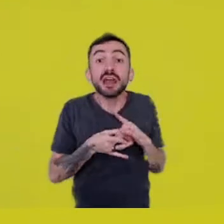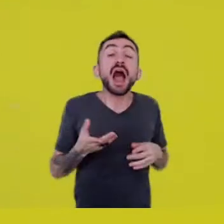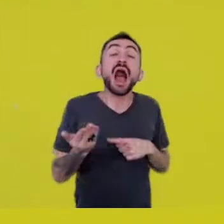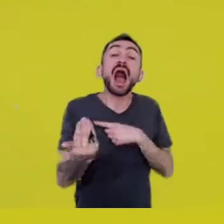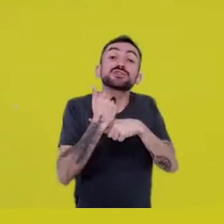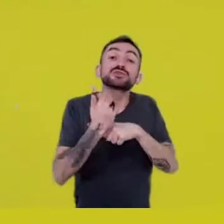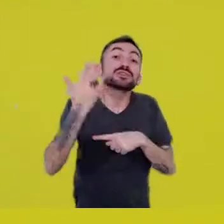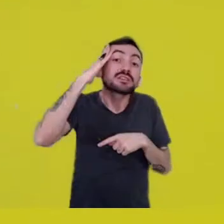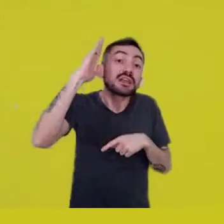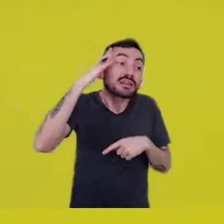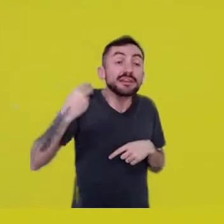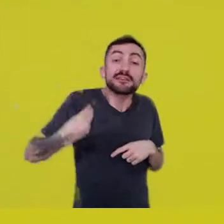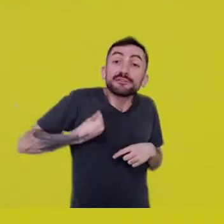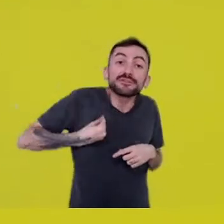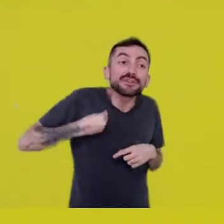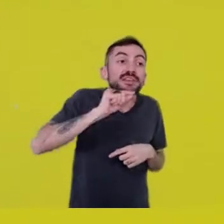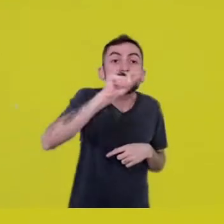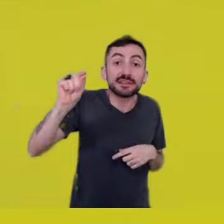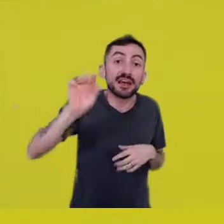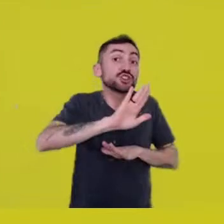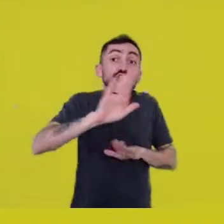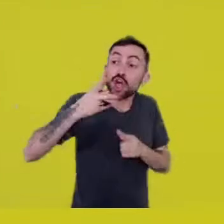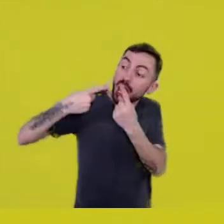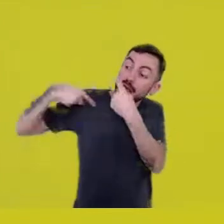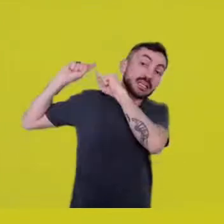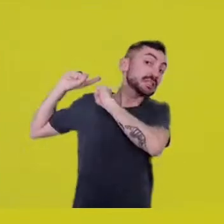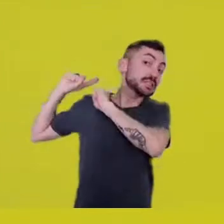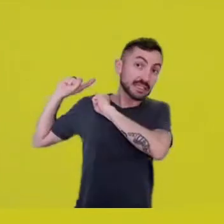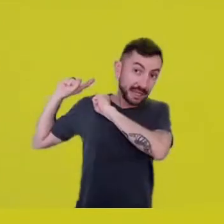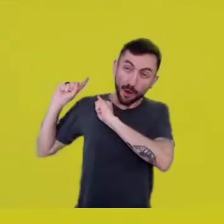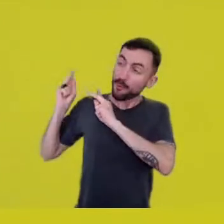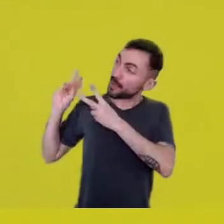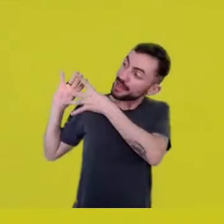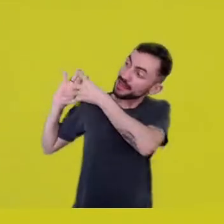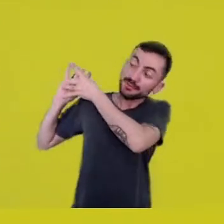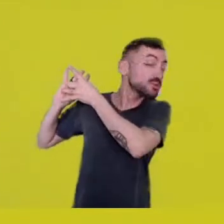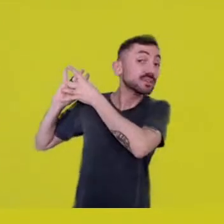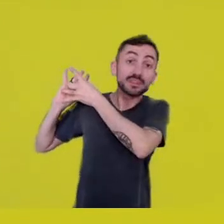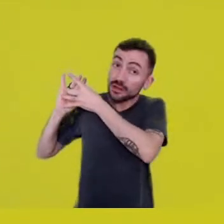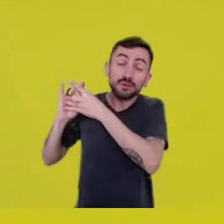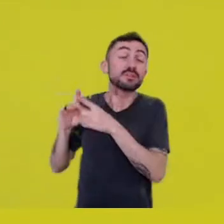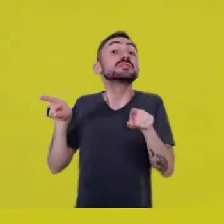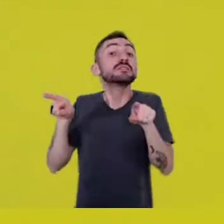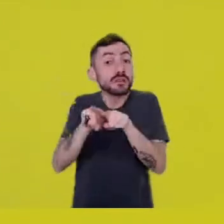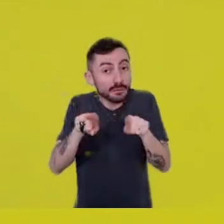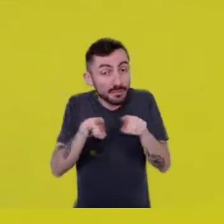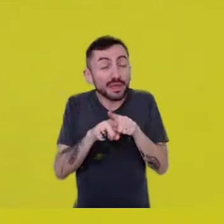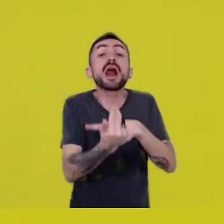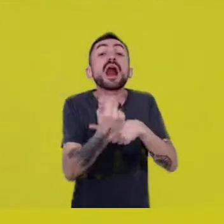Beyond our ancestors, it also connects us with earth itself